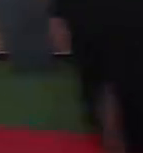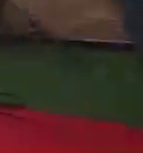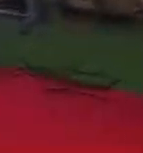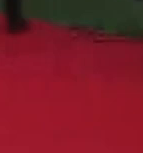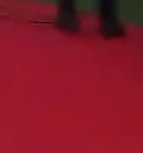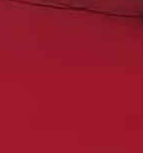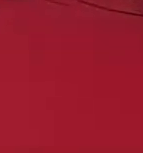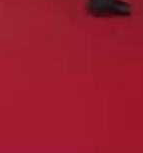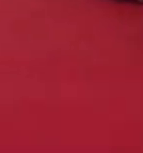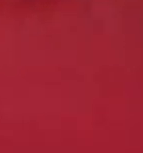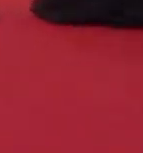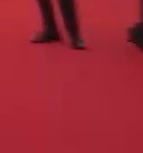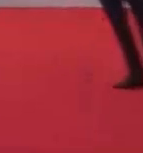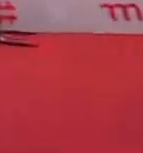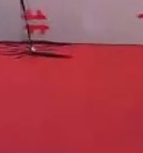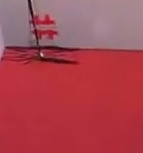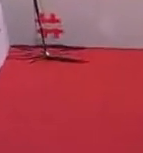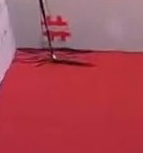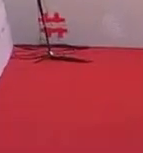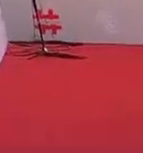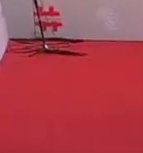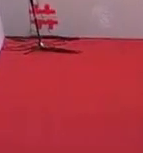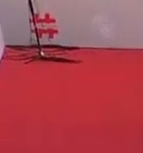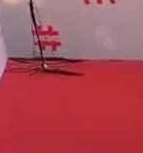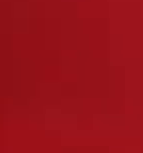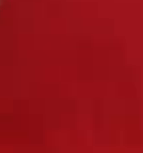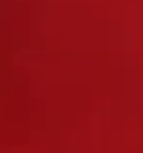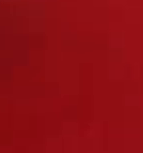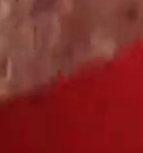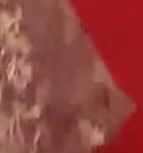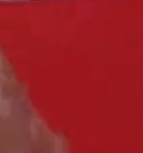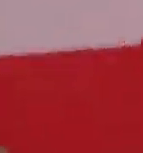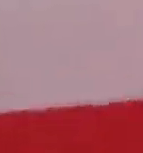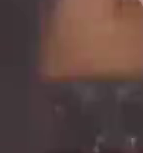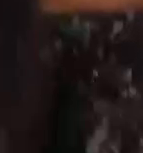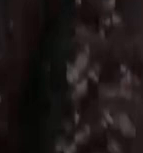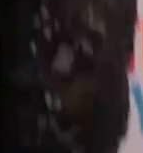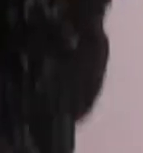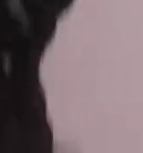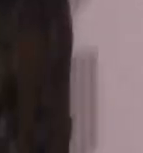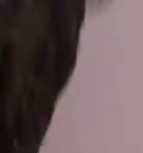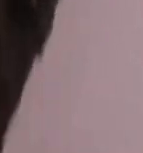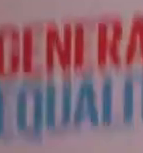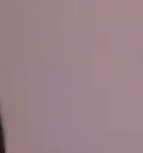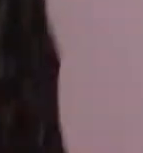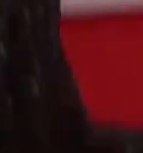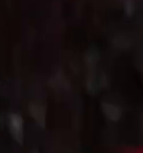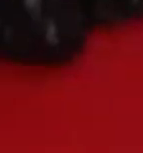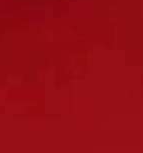Welcome to the 2020 Momentum gsport Awards! A partnership between the gsport Trust and the Department of Sport,